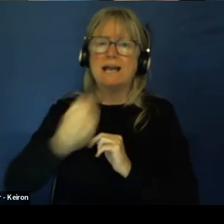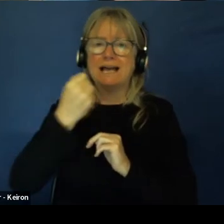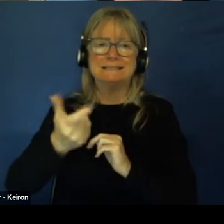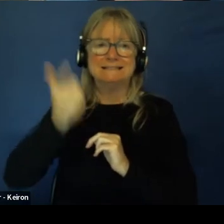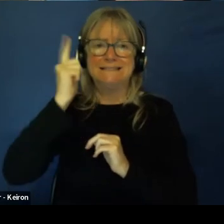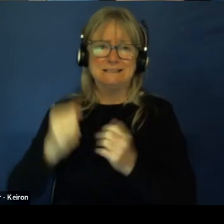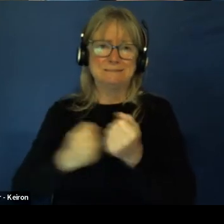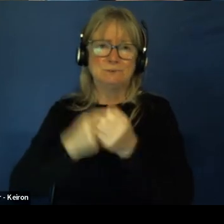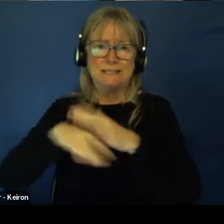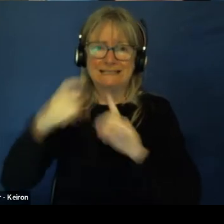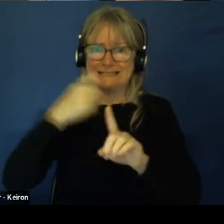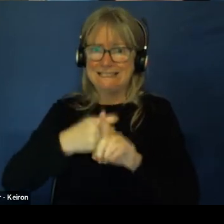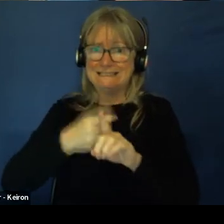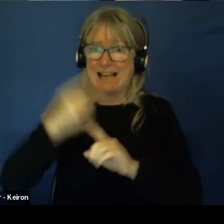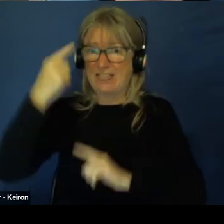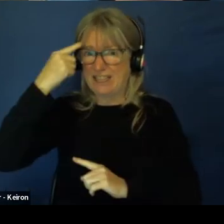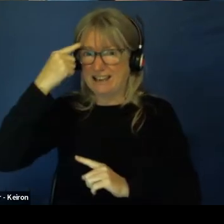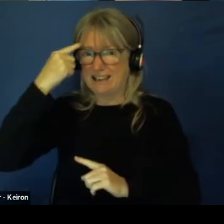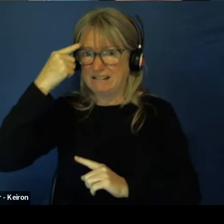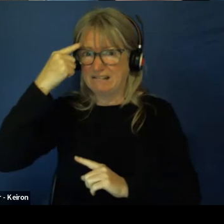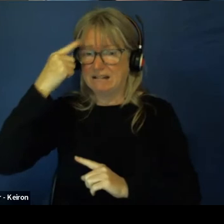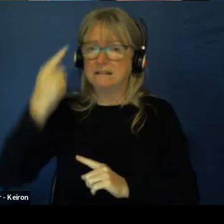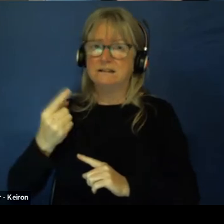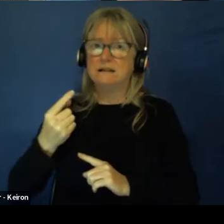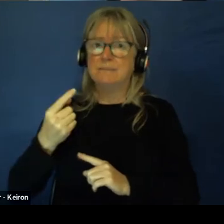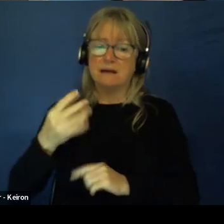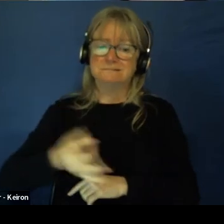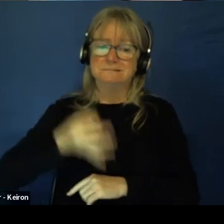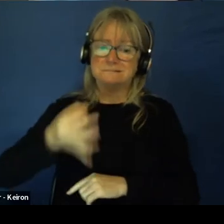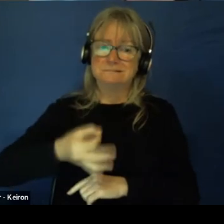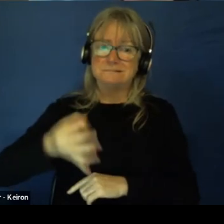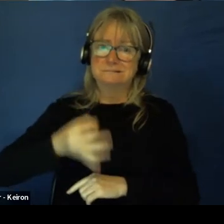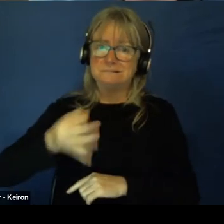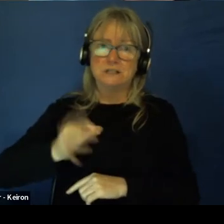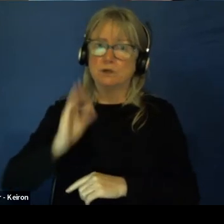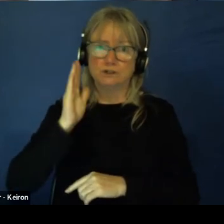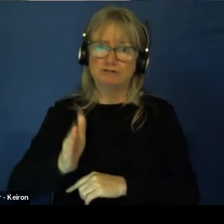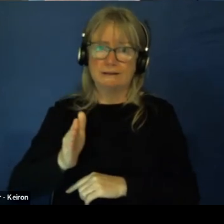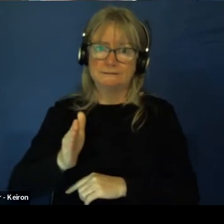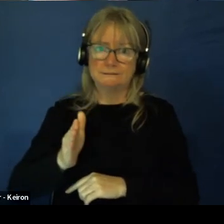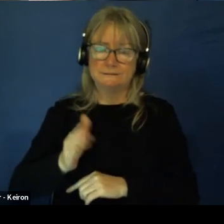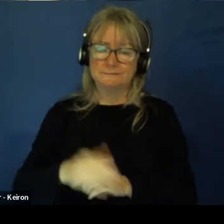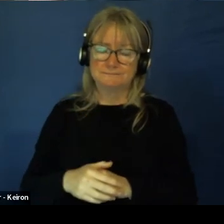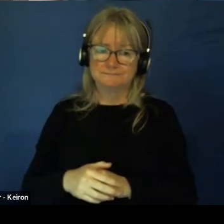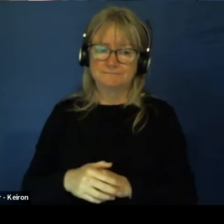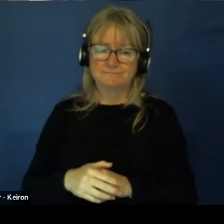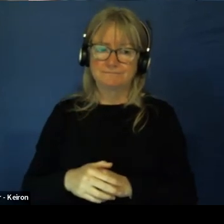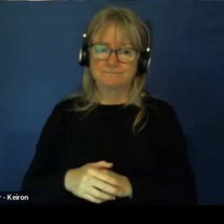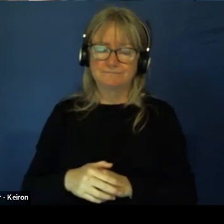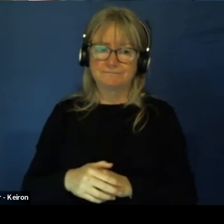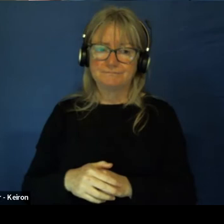We think it didn't come through straightaway. Yeah, we're not Yeah.